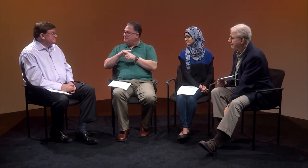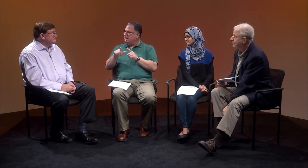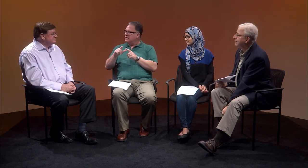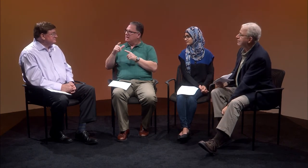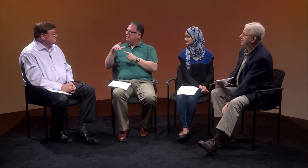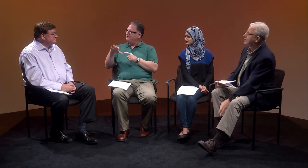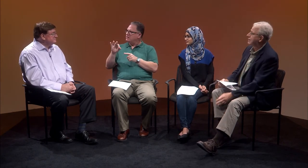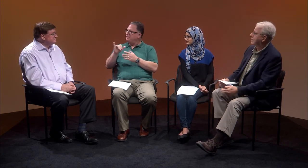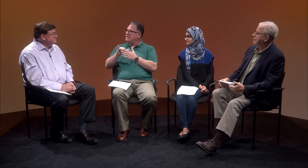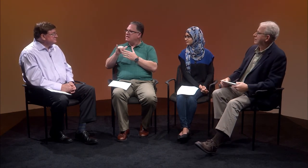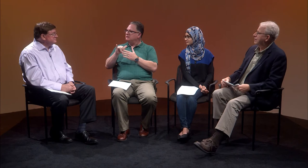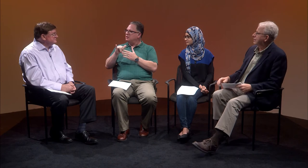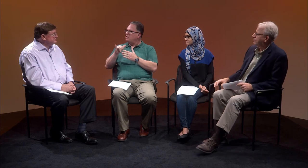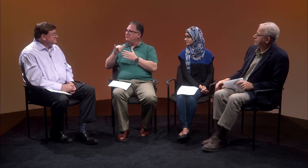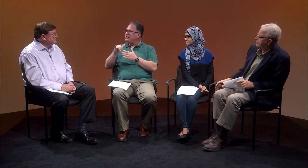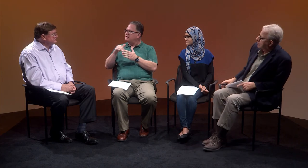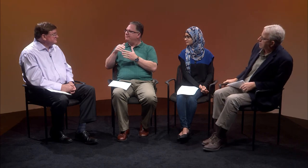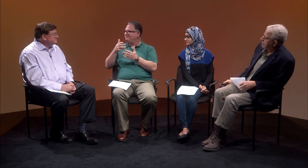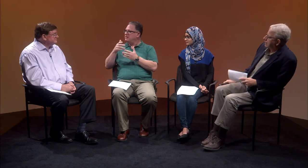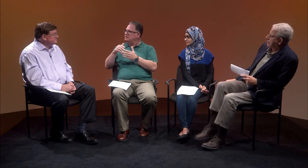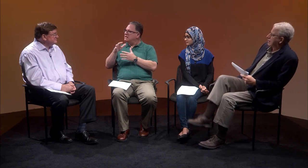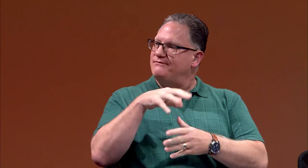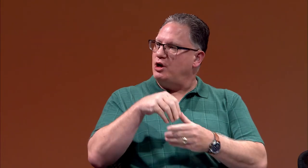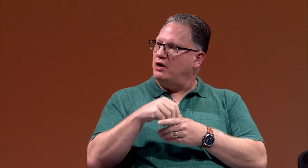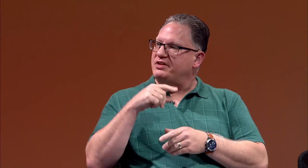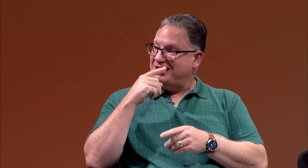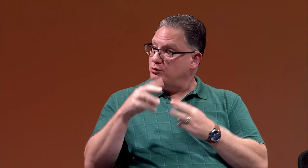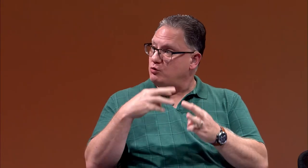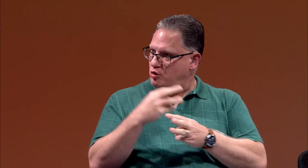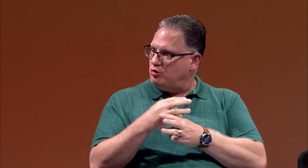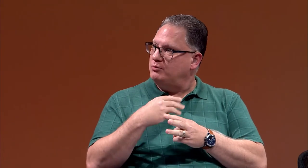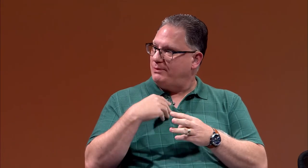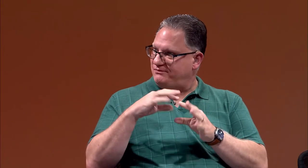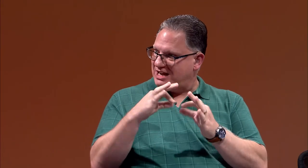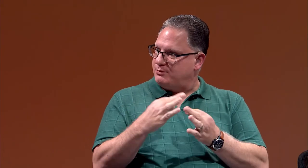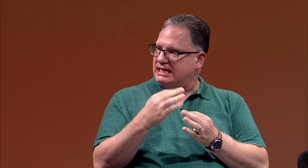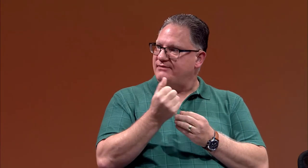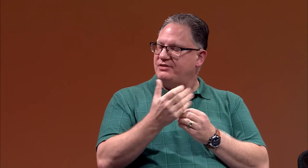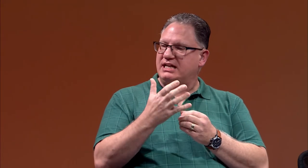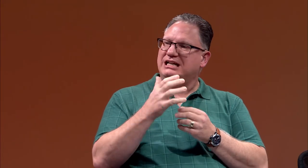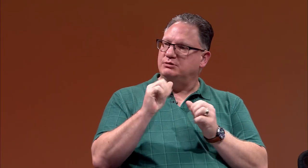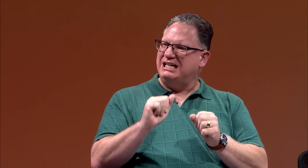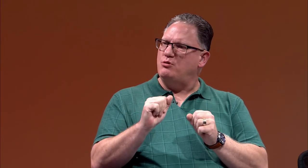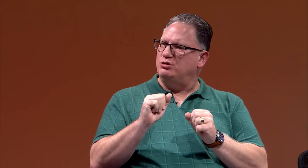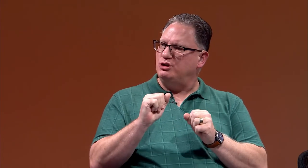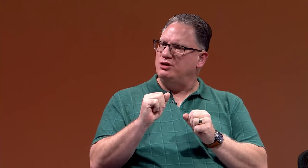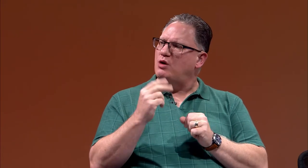but I found that being involved in the hearing world, my family and everything, I was able to,